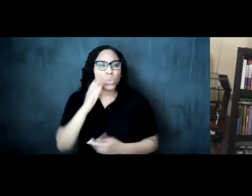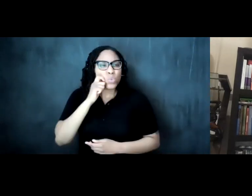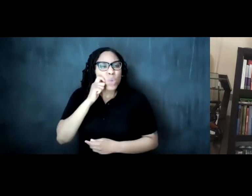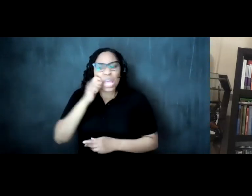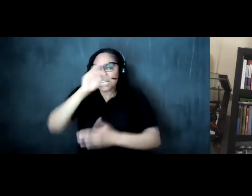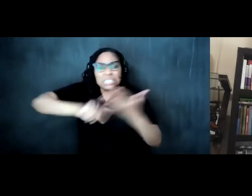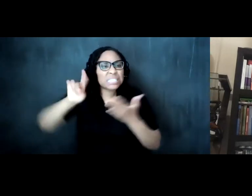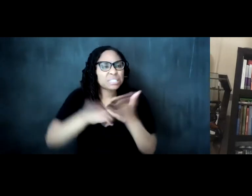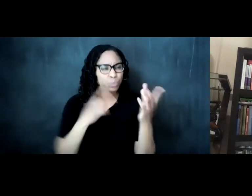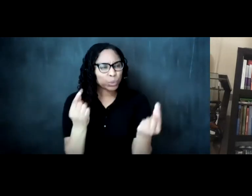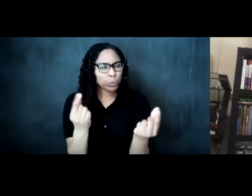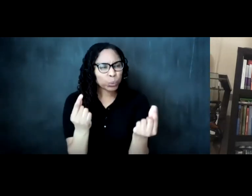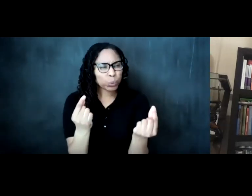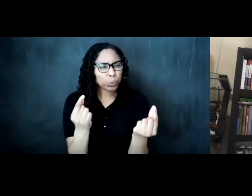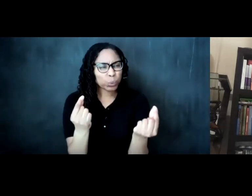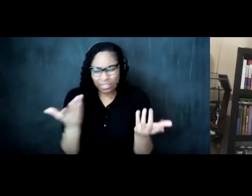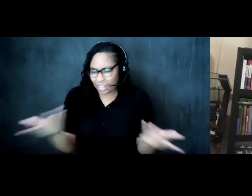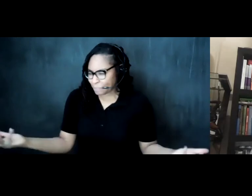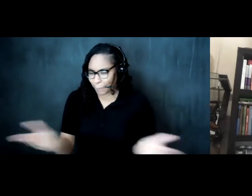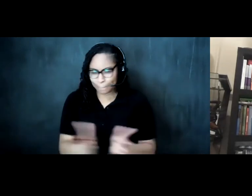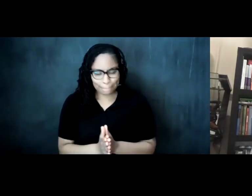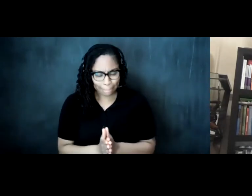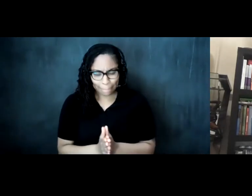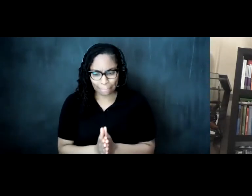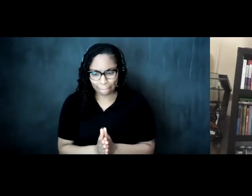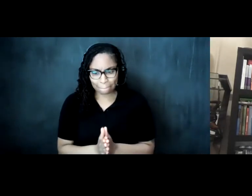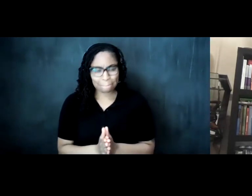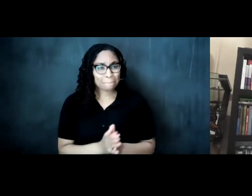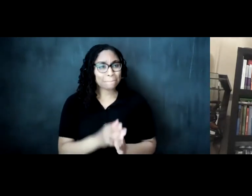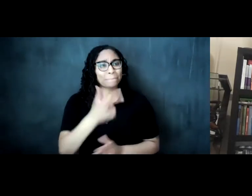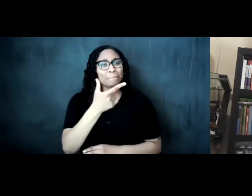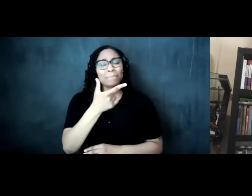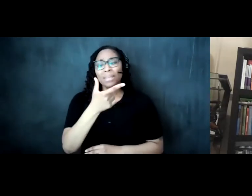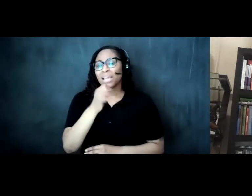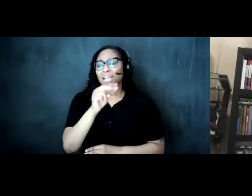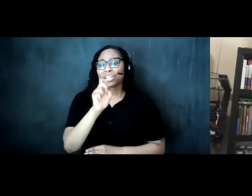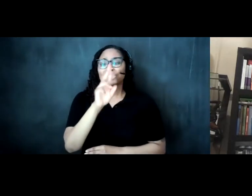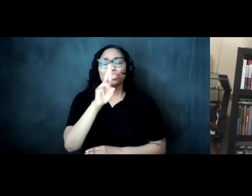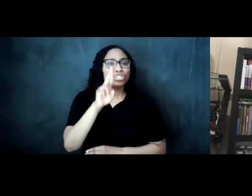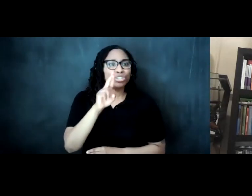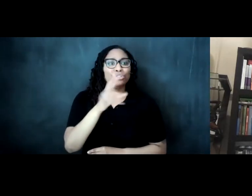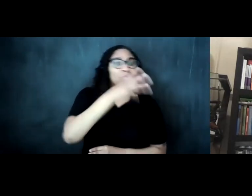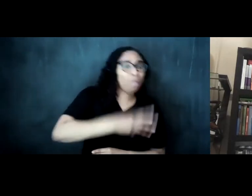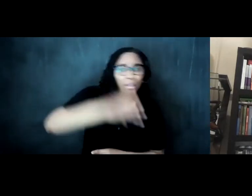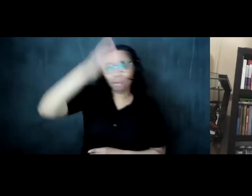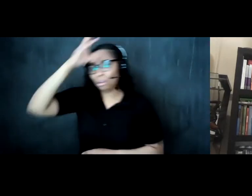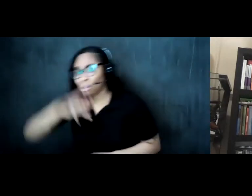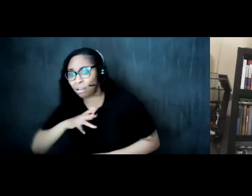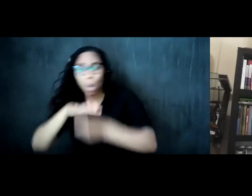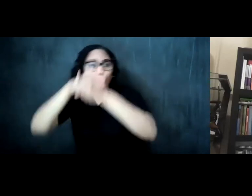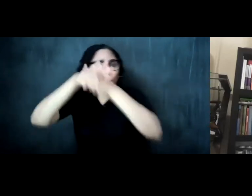right part of what gender and sexual uh sexualized oppression does is it seduces us